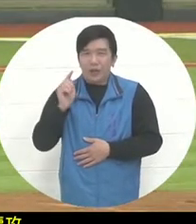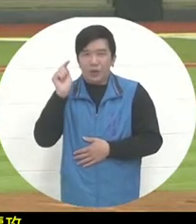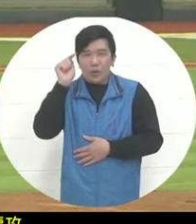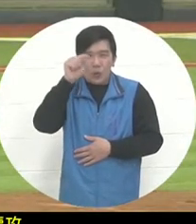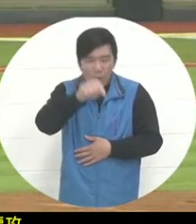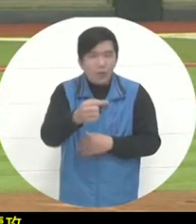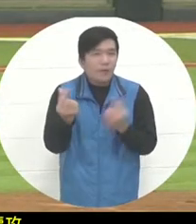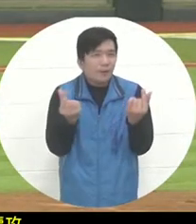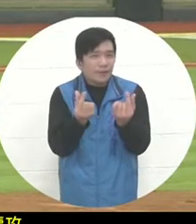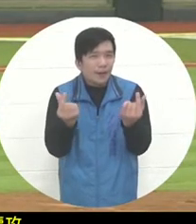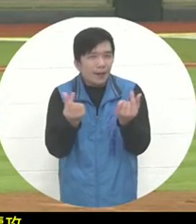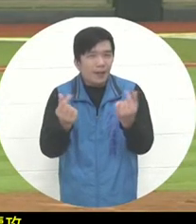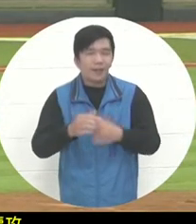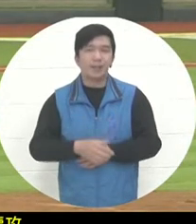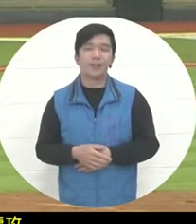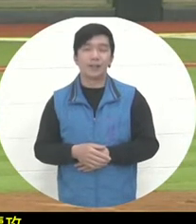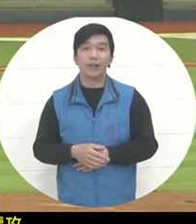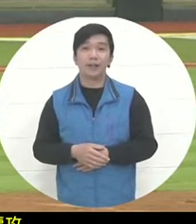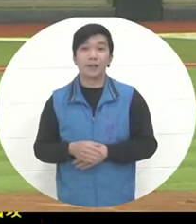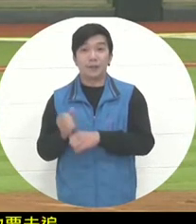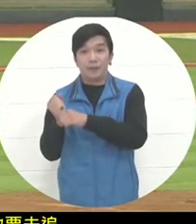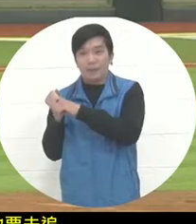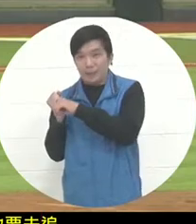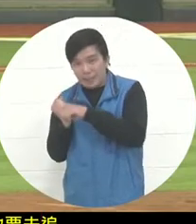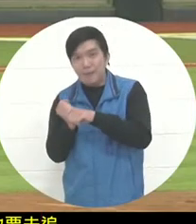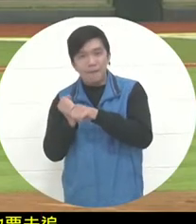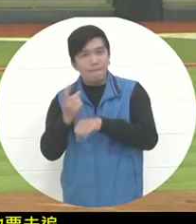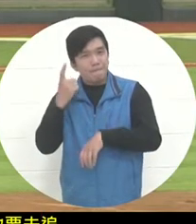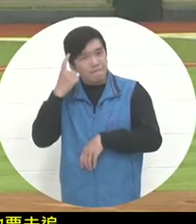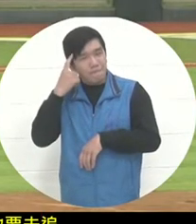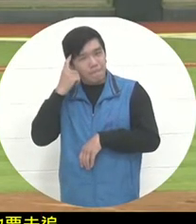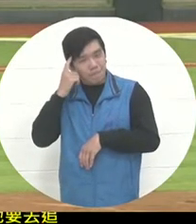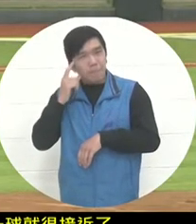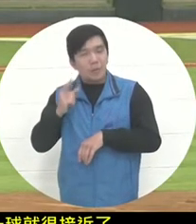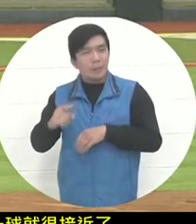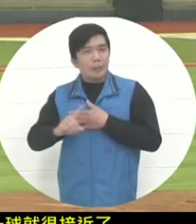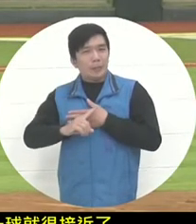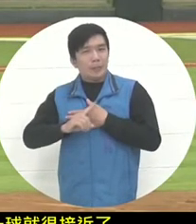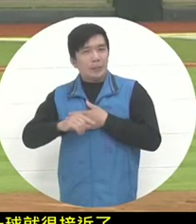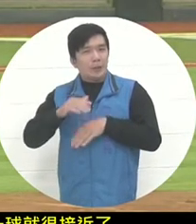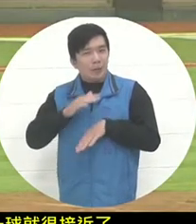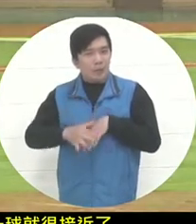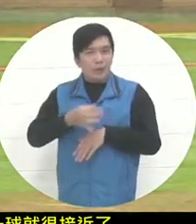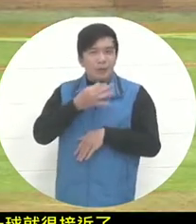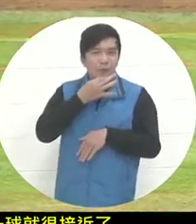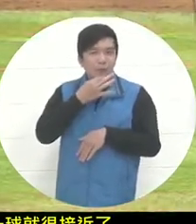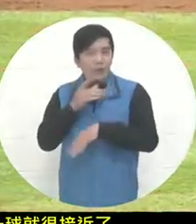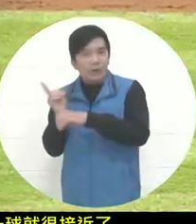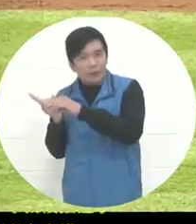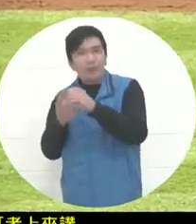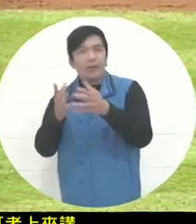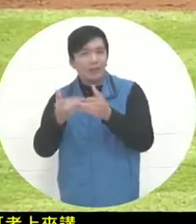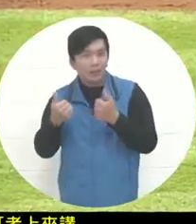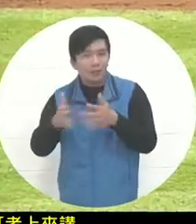The batter will also feel nervous about this. Let’s make some adjustments this time and